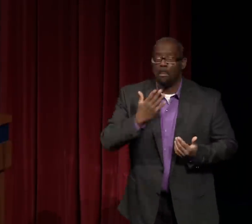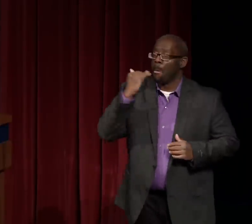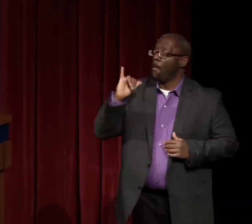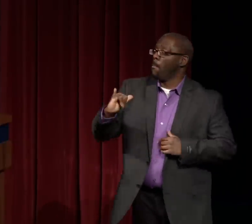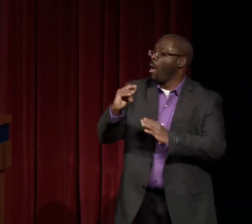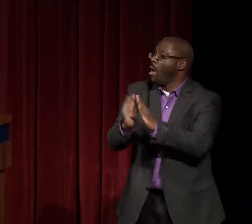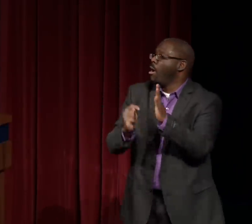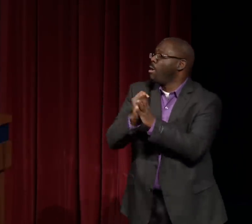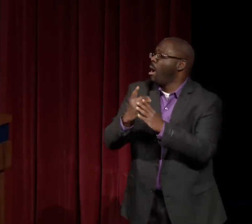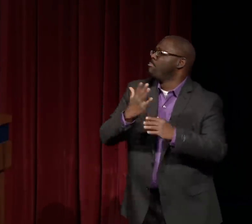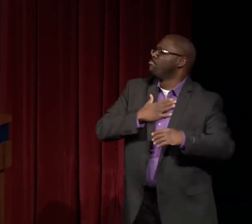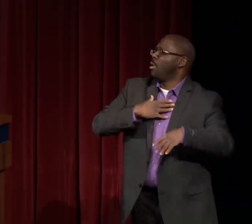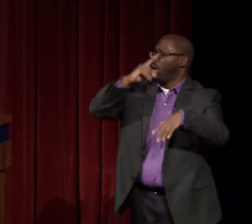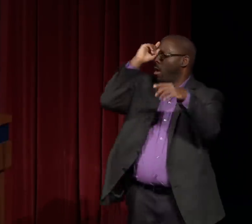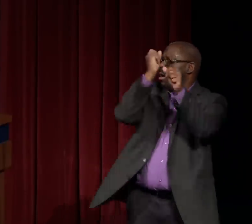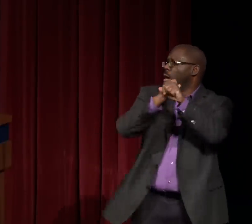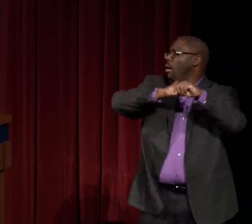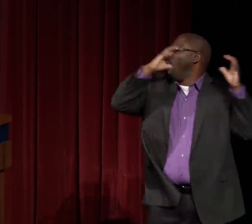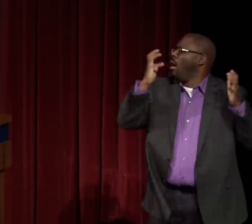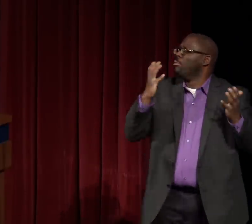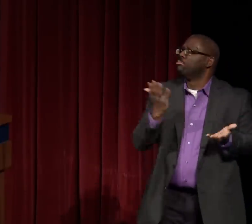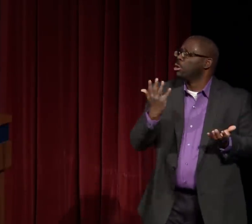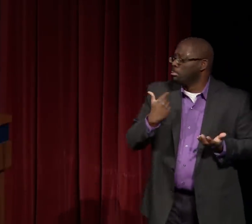which I had never seen in my life before.